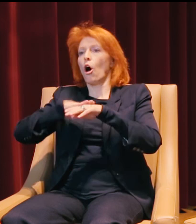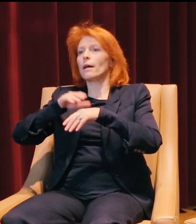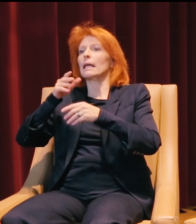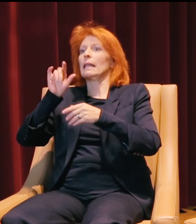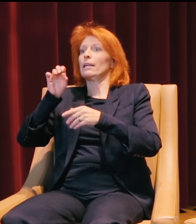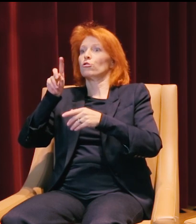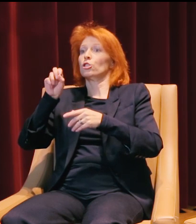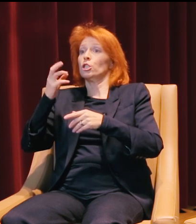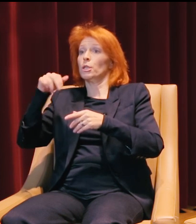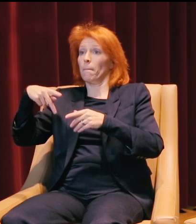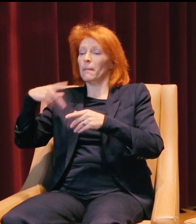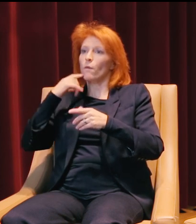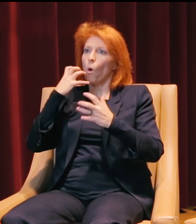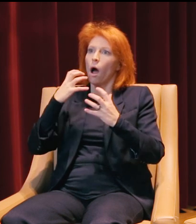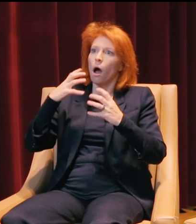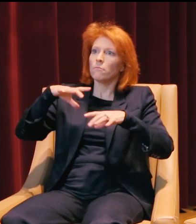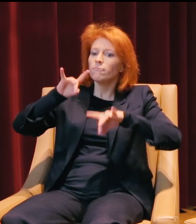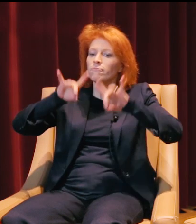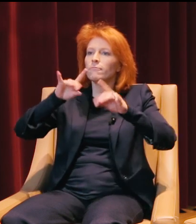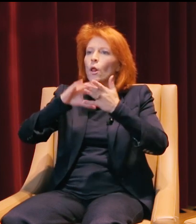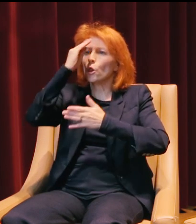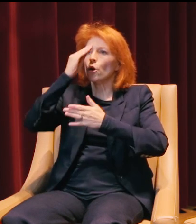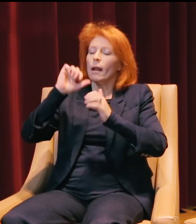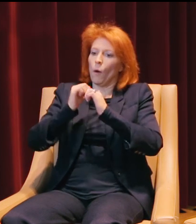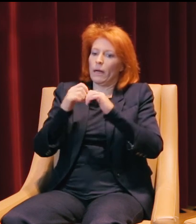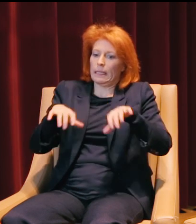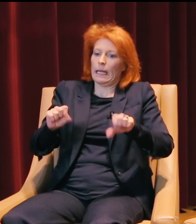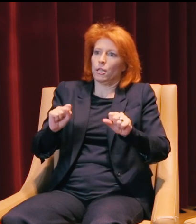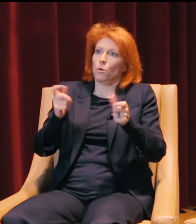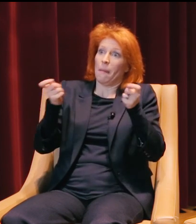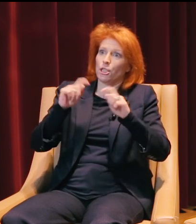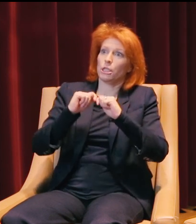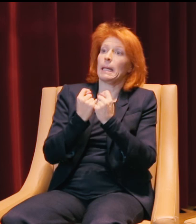if you ever want to gather insight into what it takes to really manage a team,